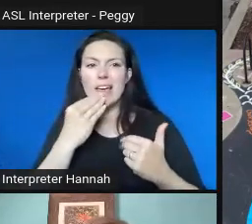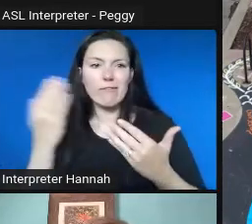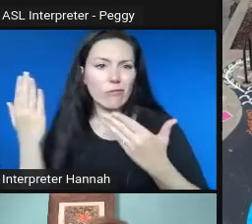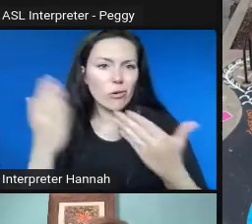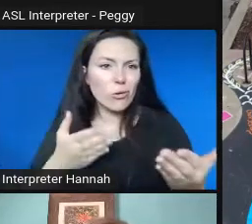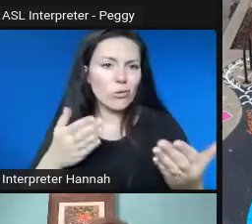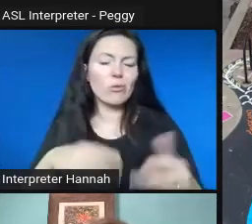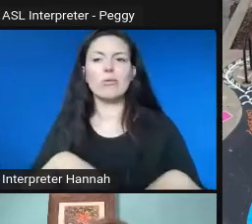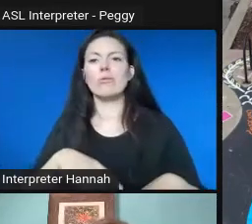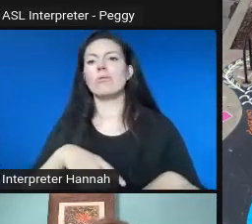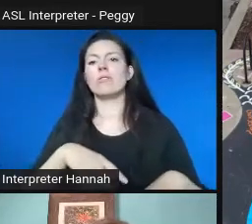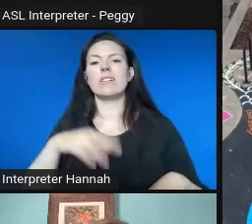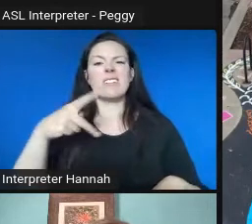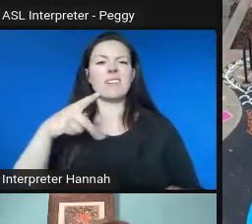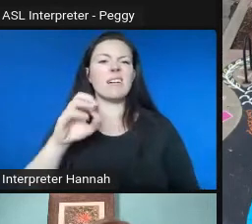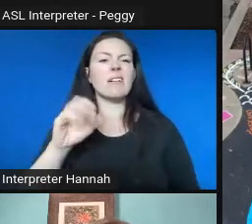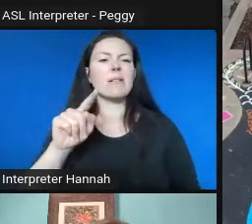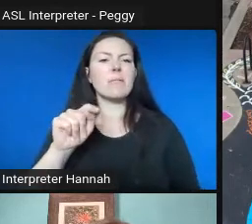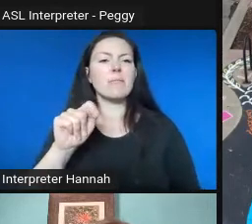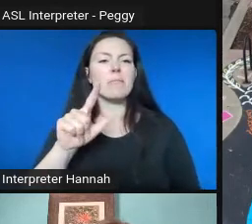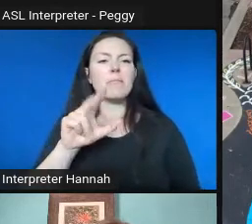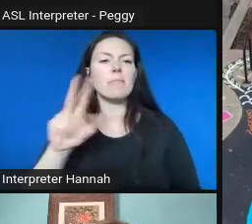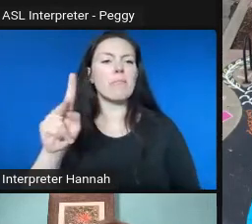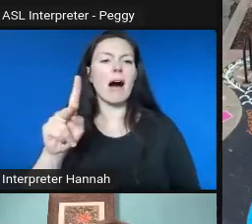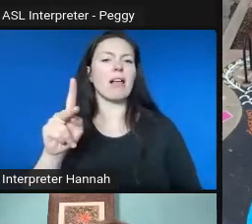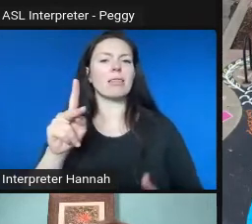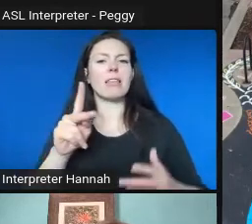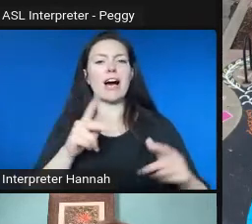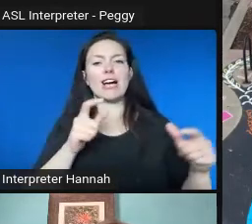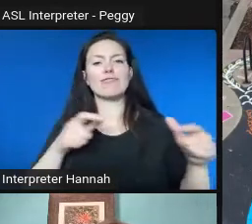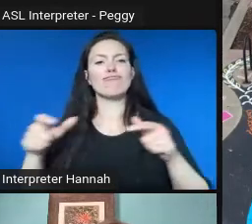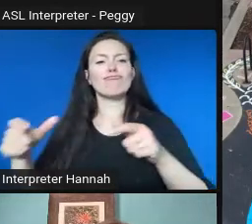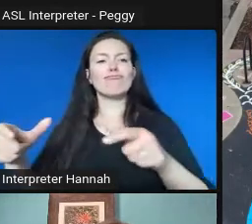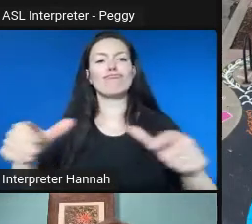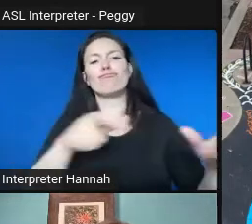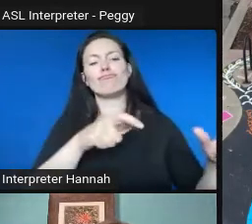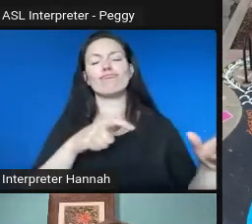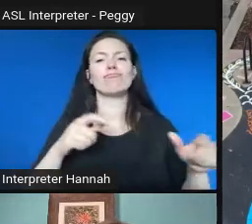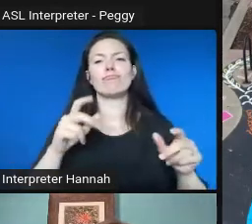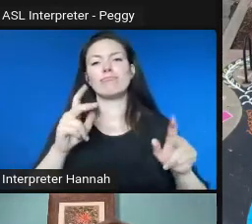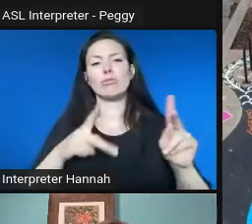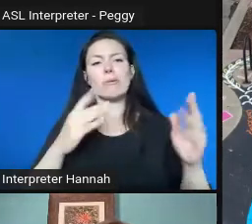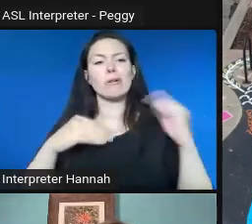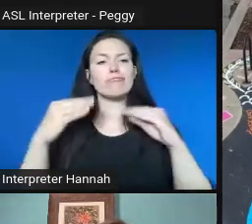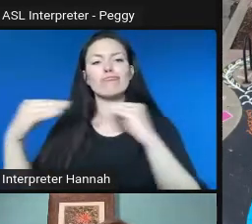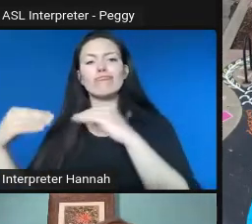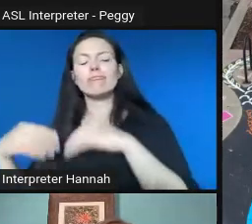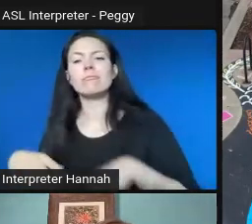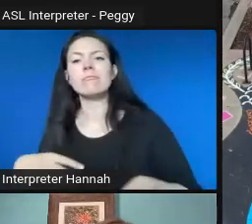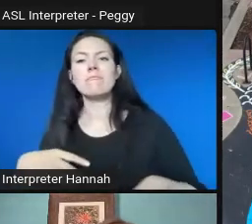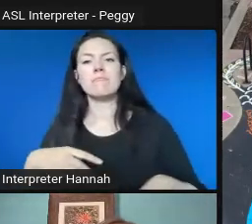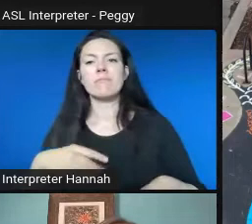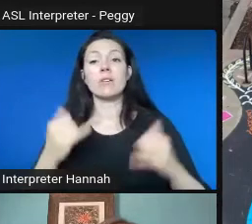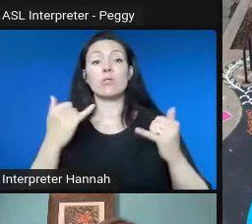potluck kind of style and really just got people, I think, engaging with this idea that Dogtown is a